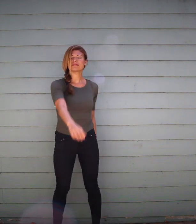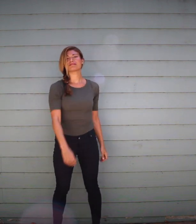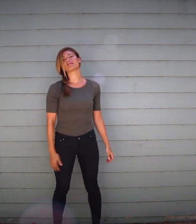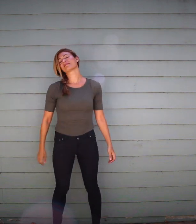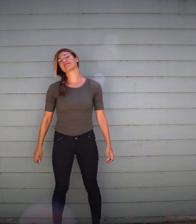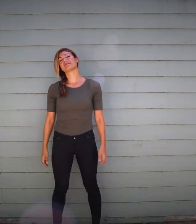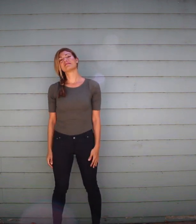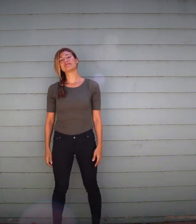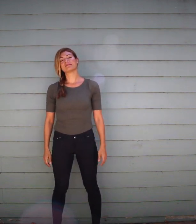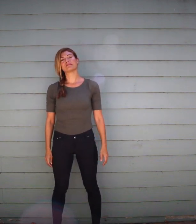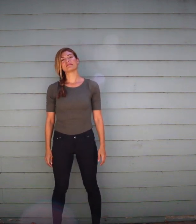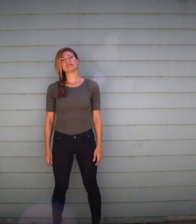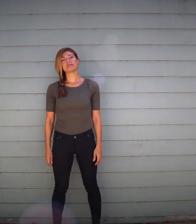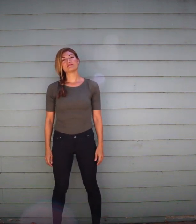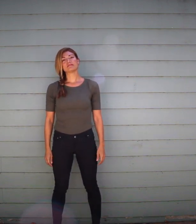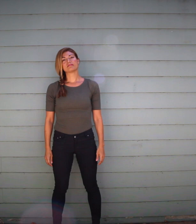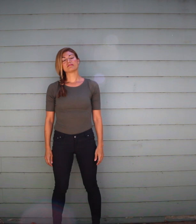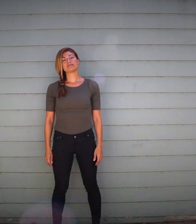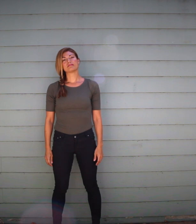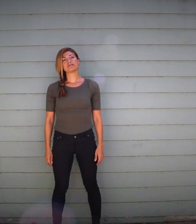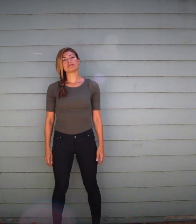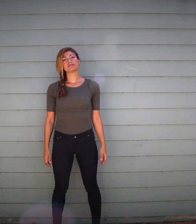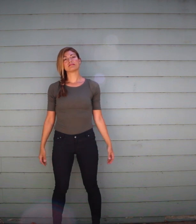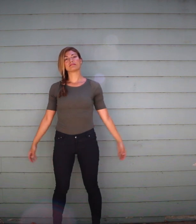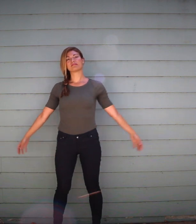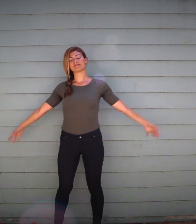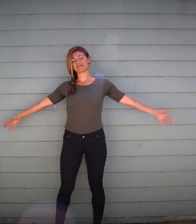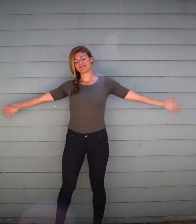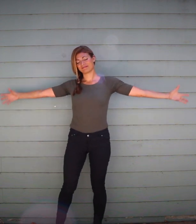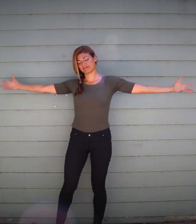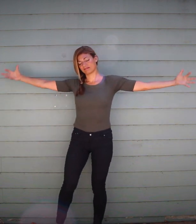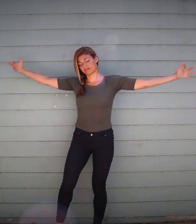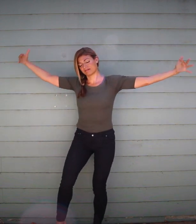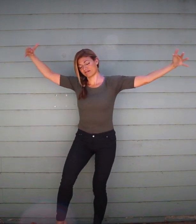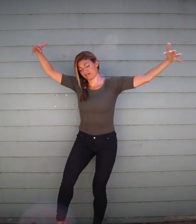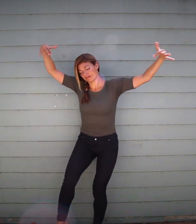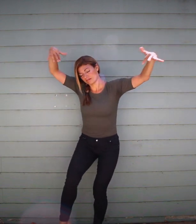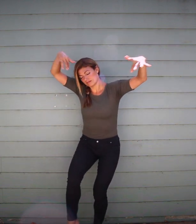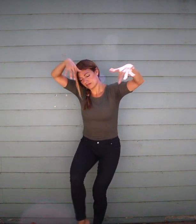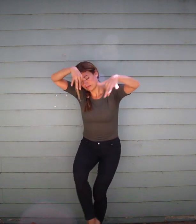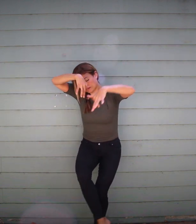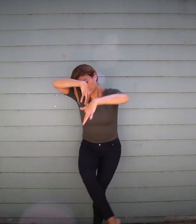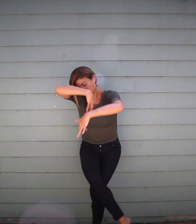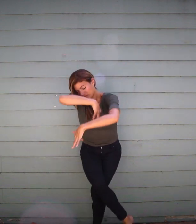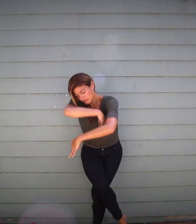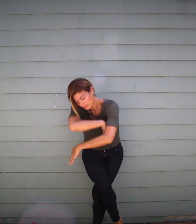by imagining our body is the paper being crumpled up, and then explode with an angry stomp.